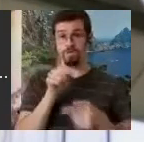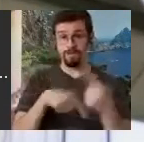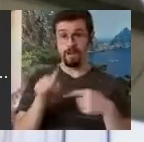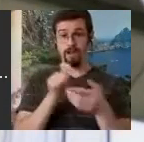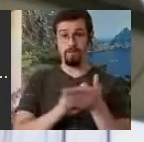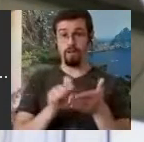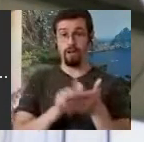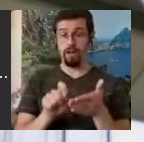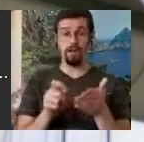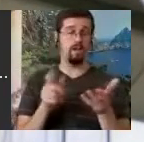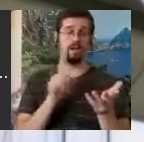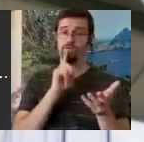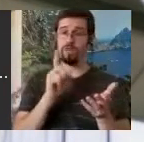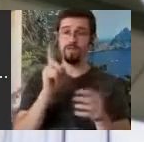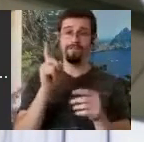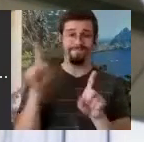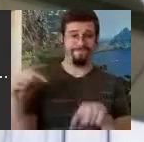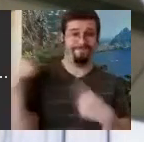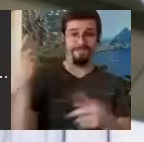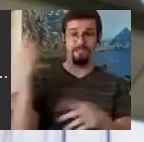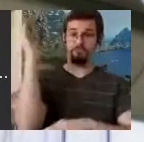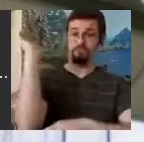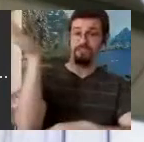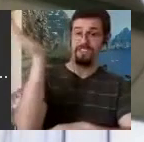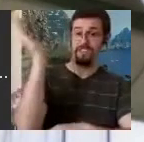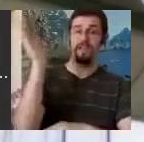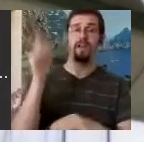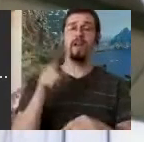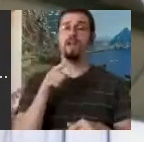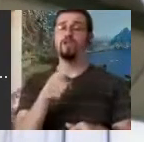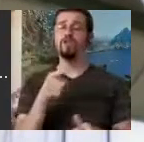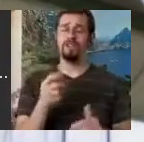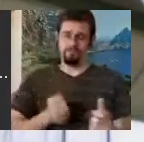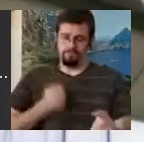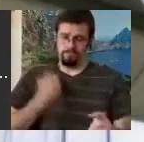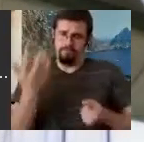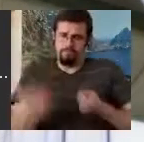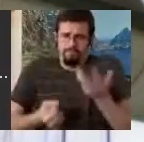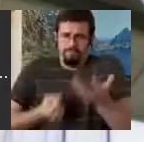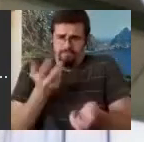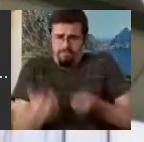written your hearts out and you've written so much that the SignWriting